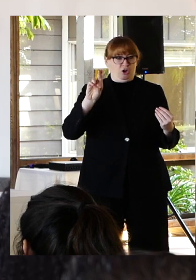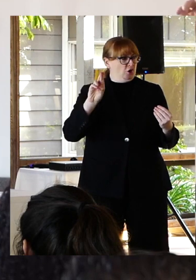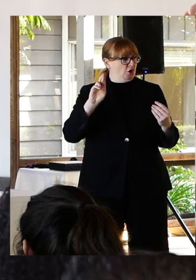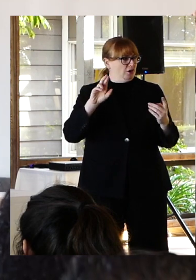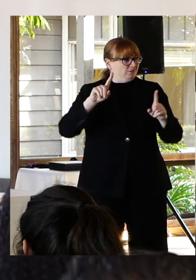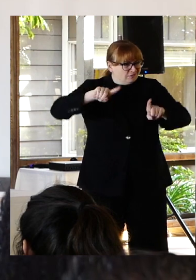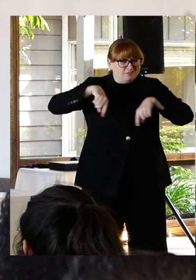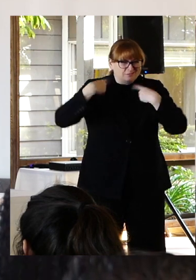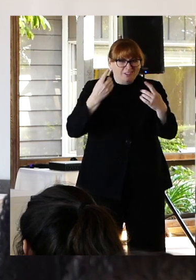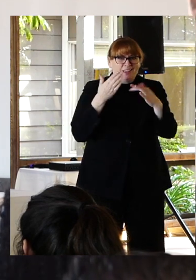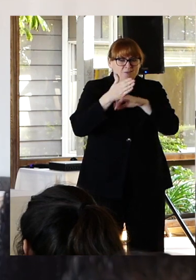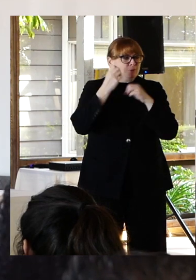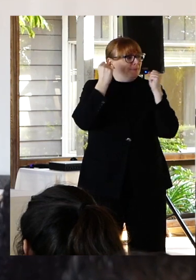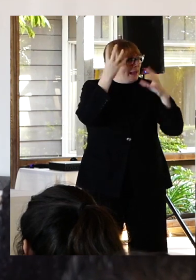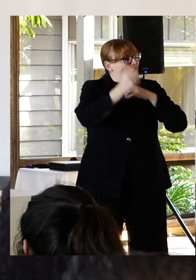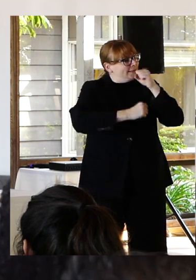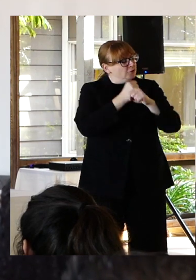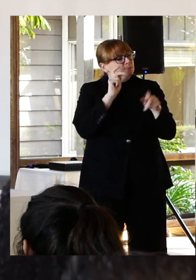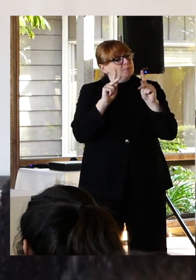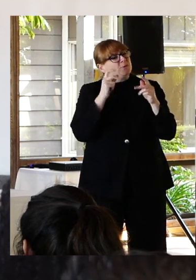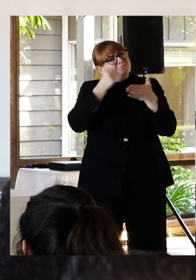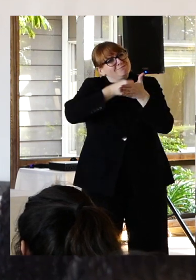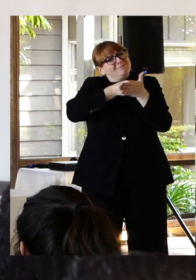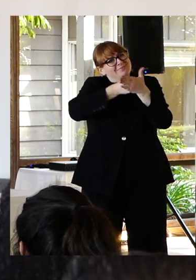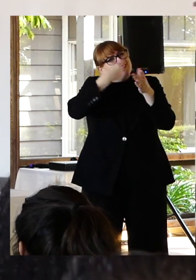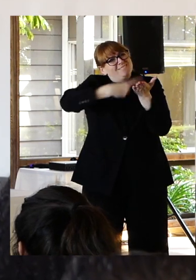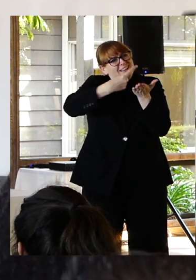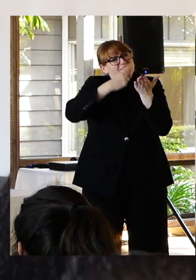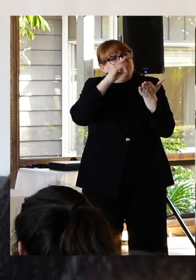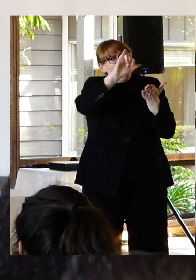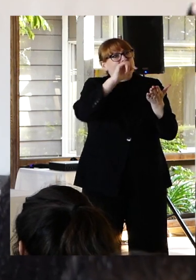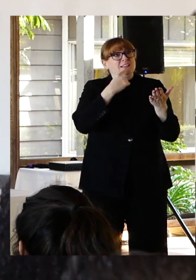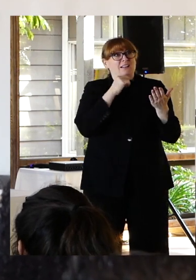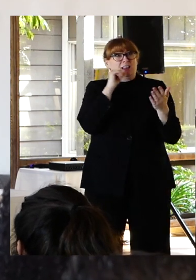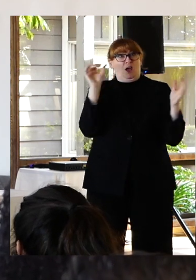fighting for it. With the argument that it's not worth impeding the iconic